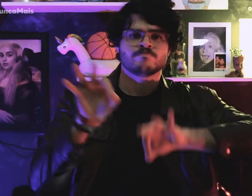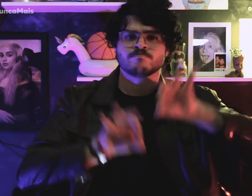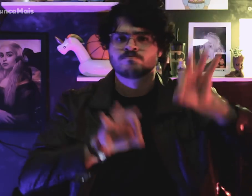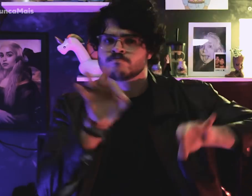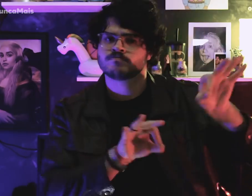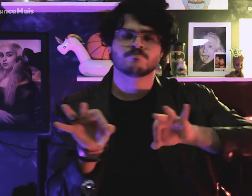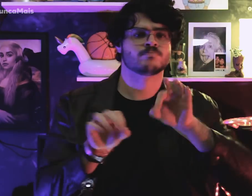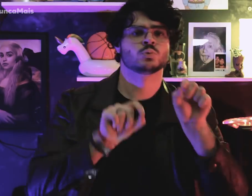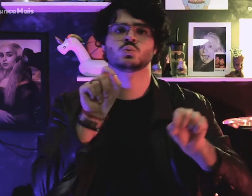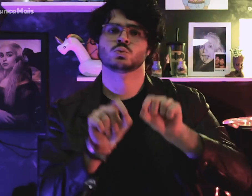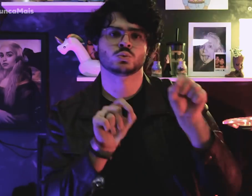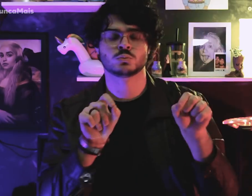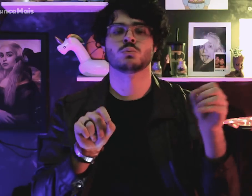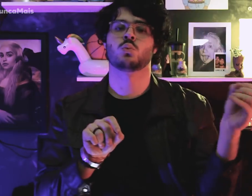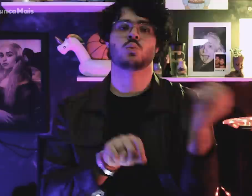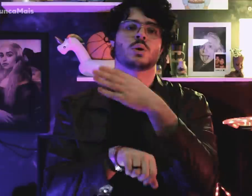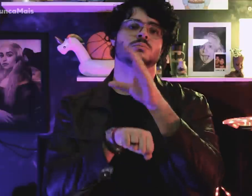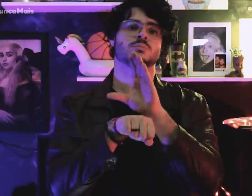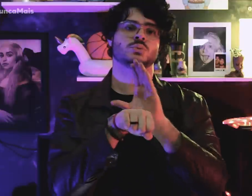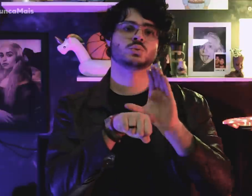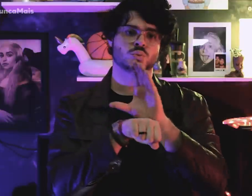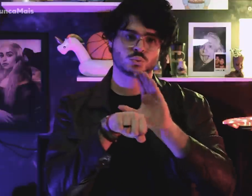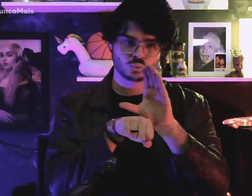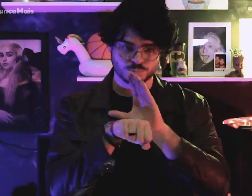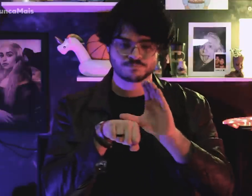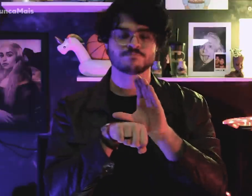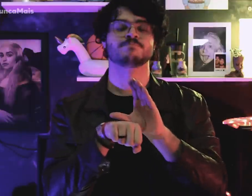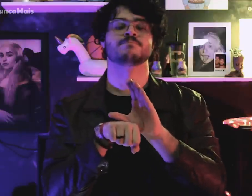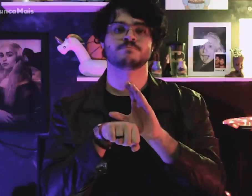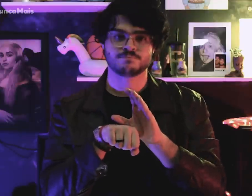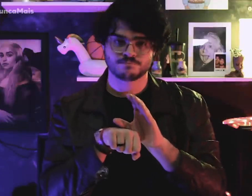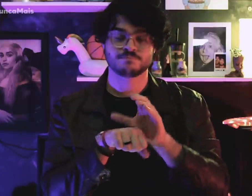of project decree of new constitution